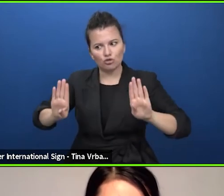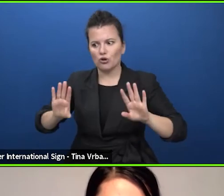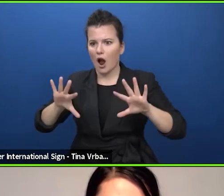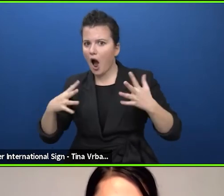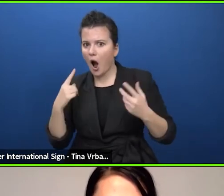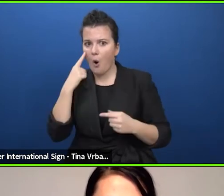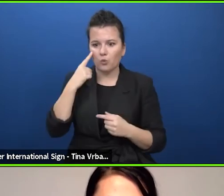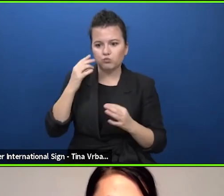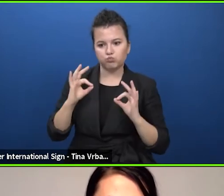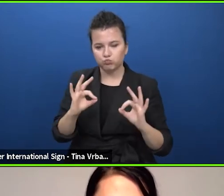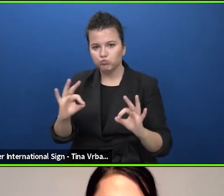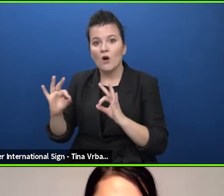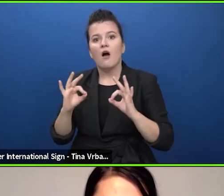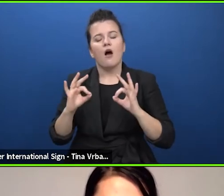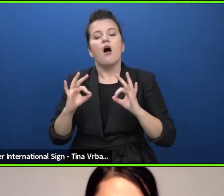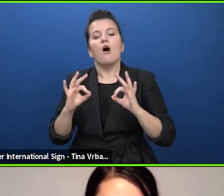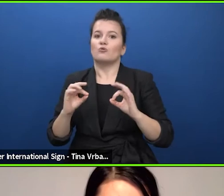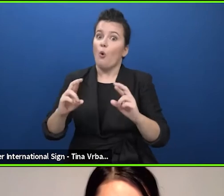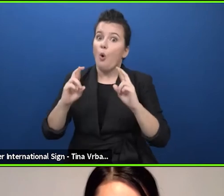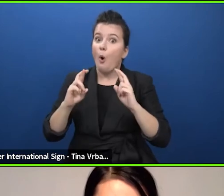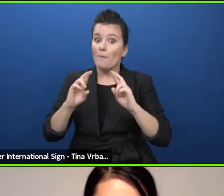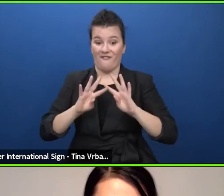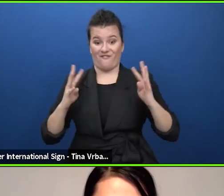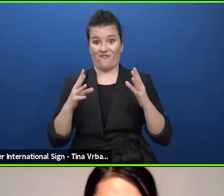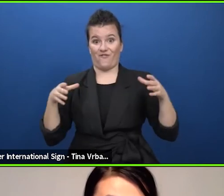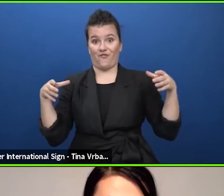this European Theatre Forum will give us the possibility to make